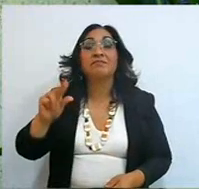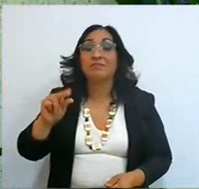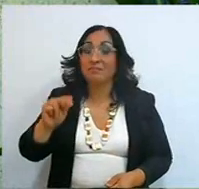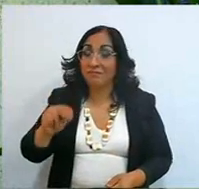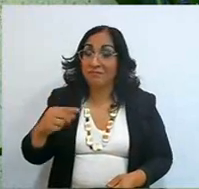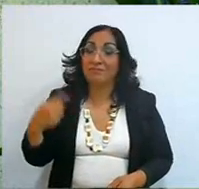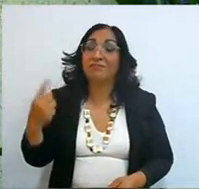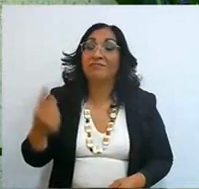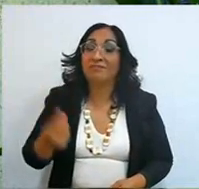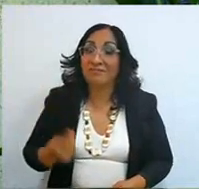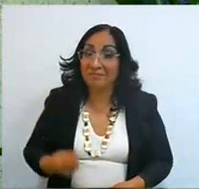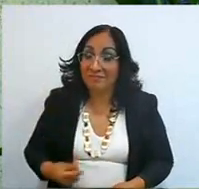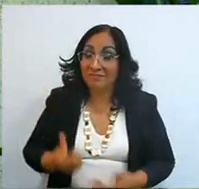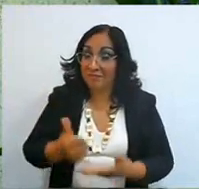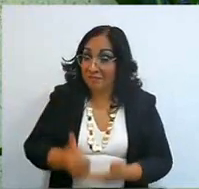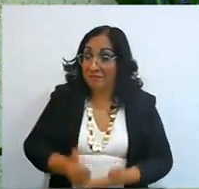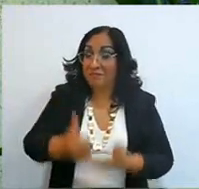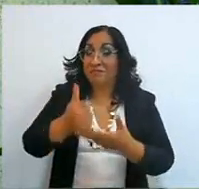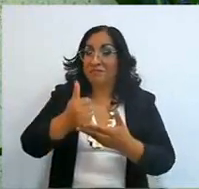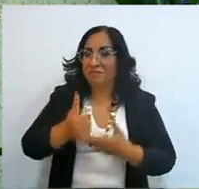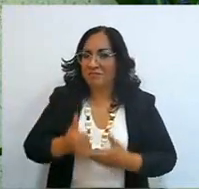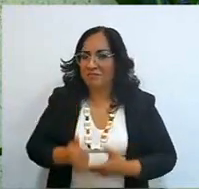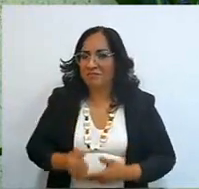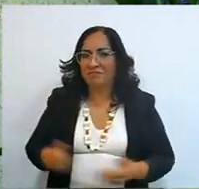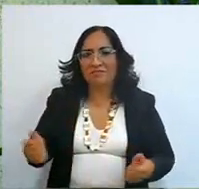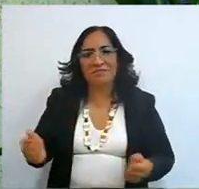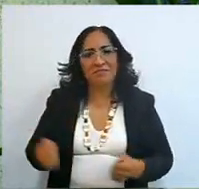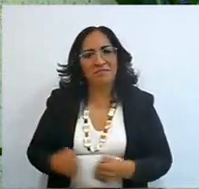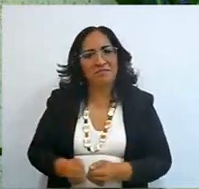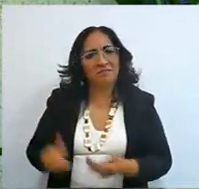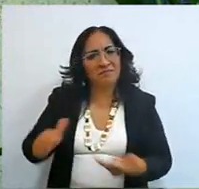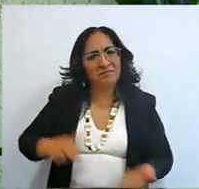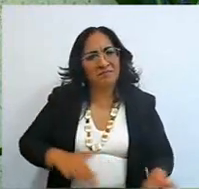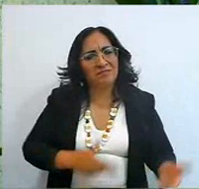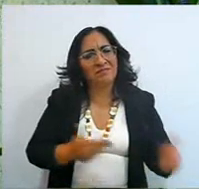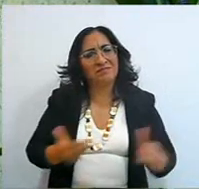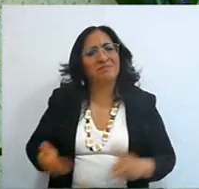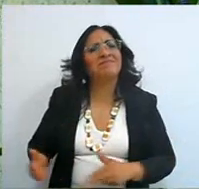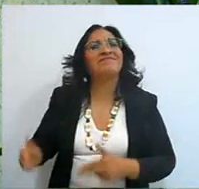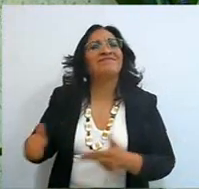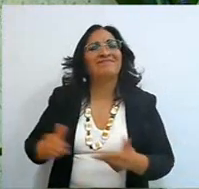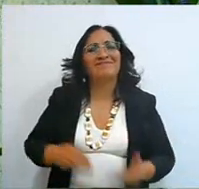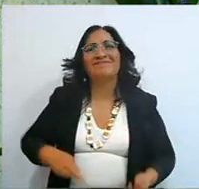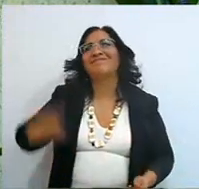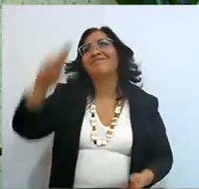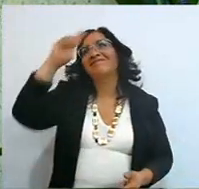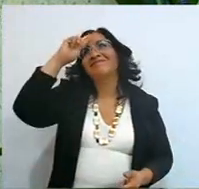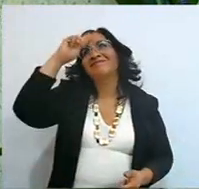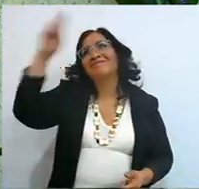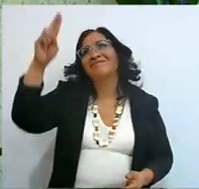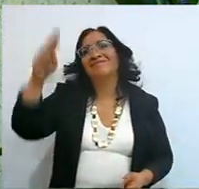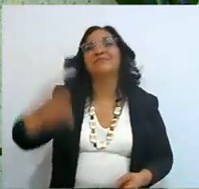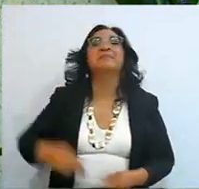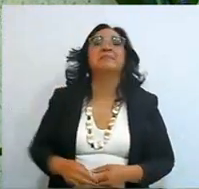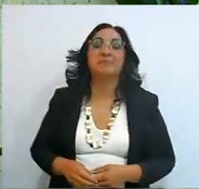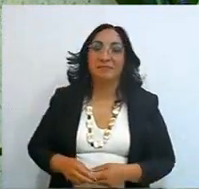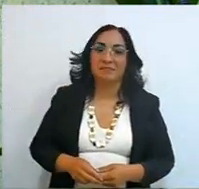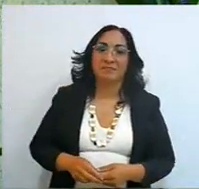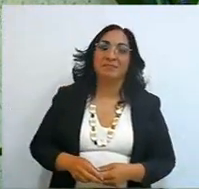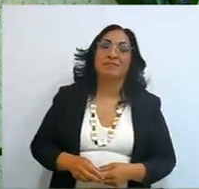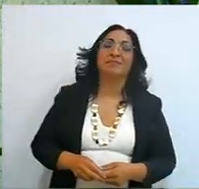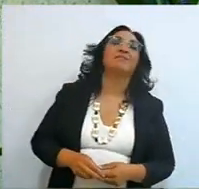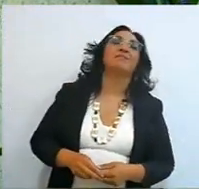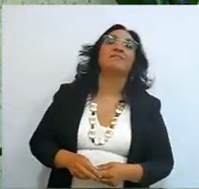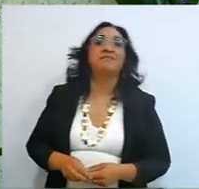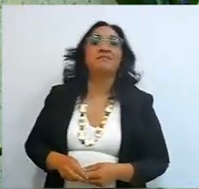with dignity, with honor, just like the teacher Araceli, with dignity, with honor, spokesperson, he is also a scribe,